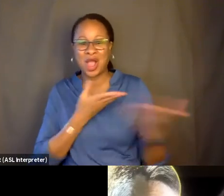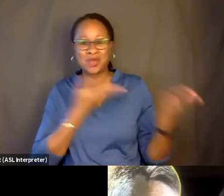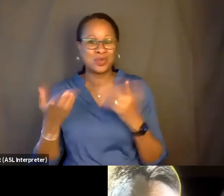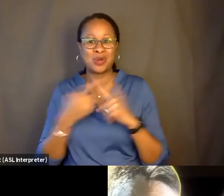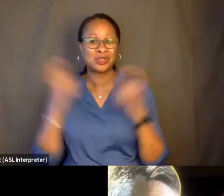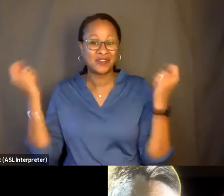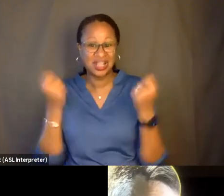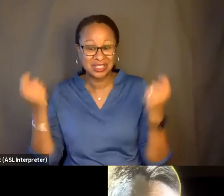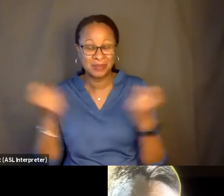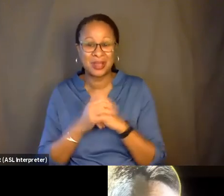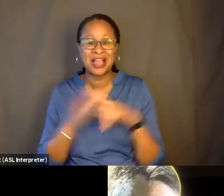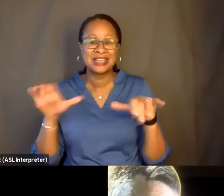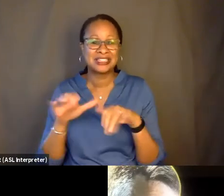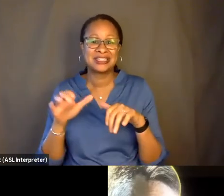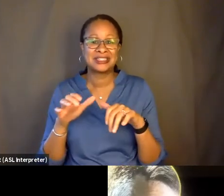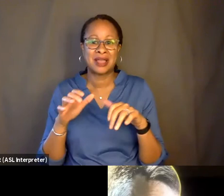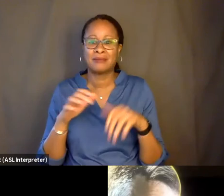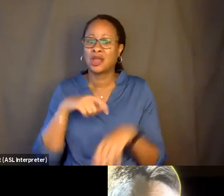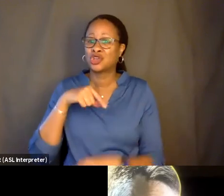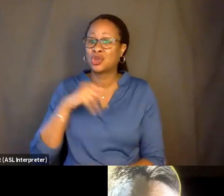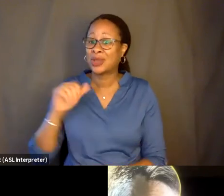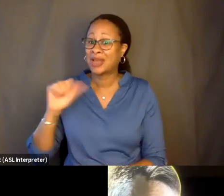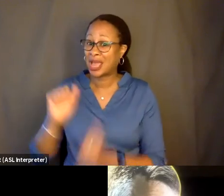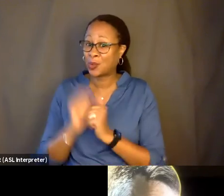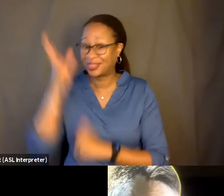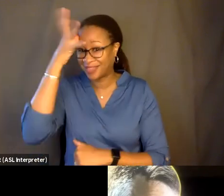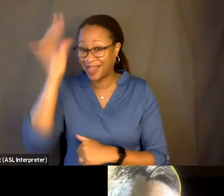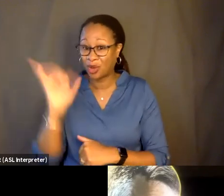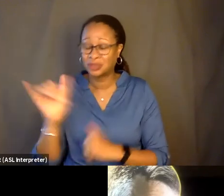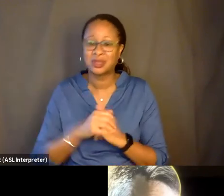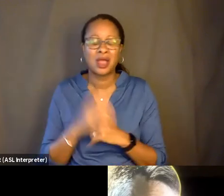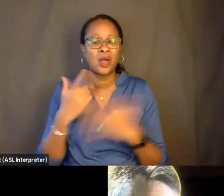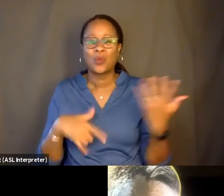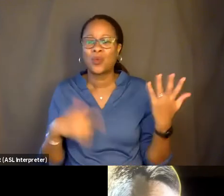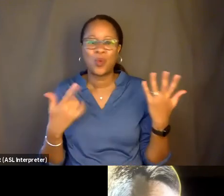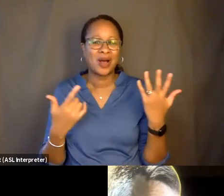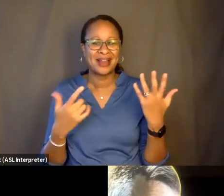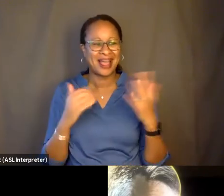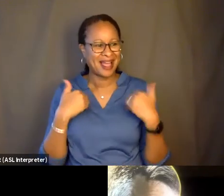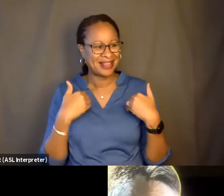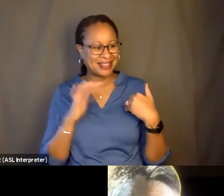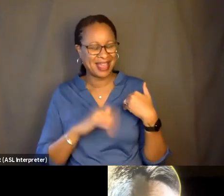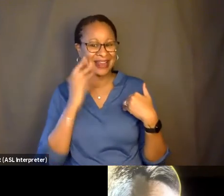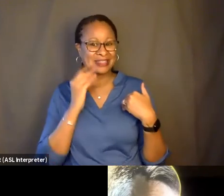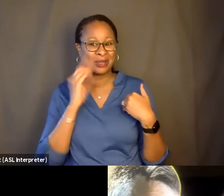You did some Q&As and things like that. So what was-- what has that experience been like for you?